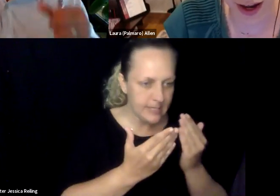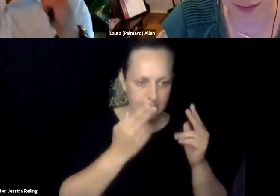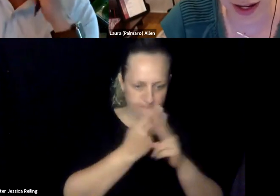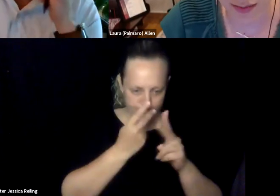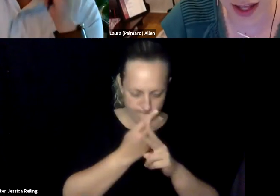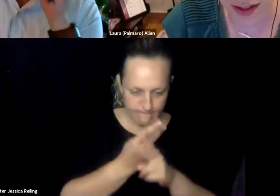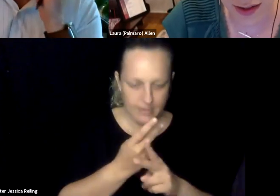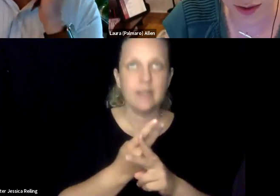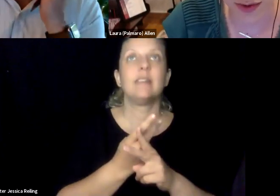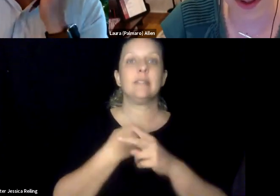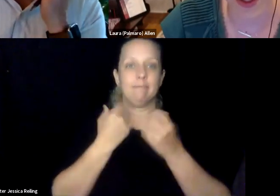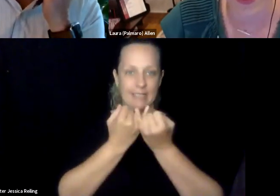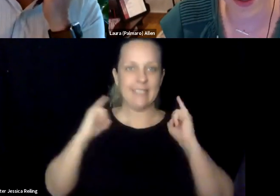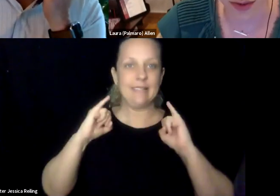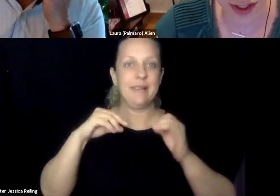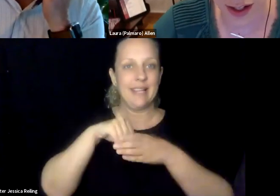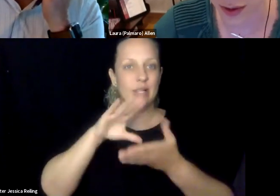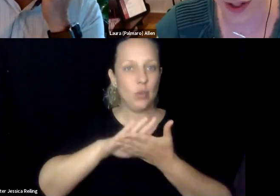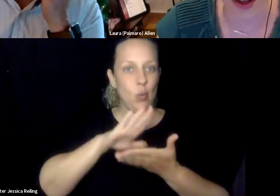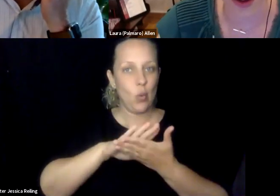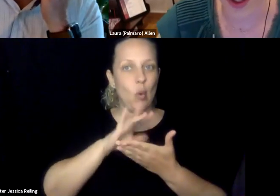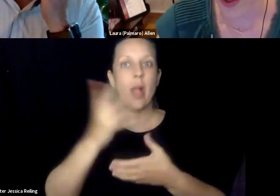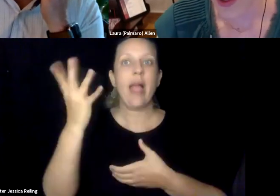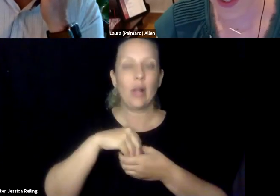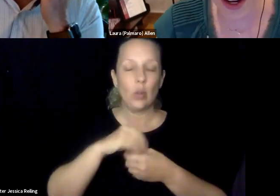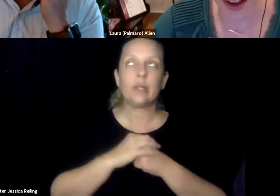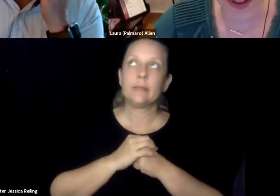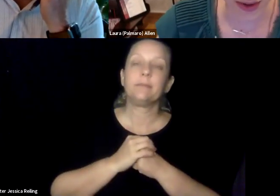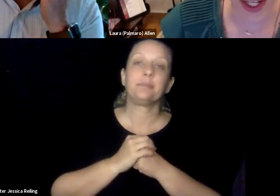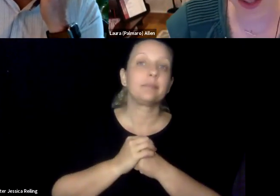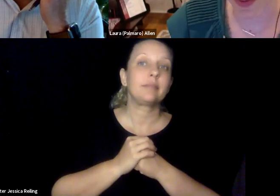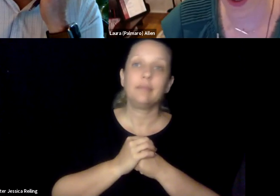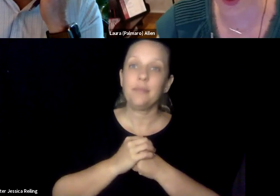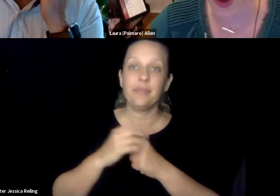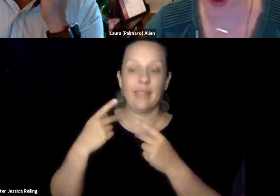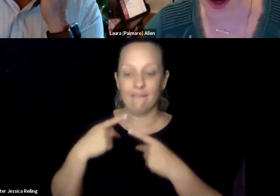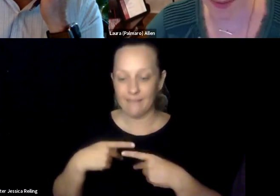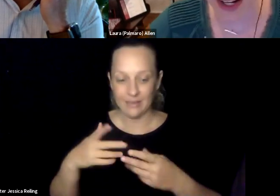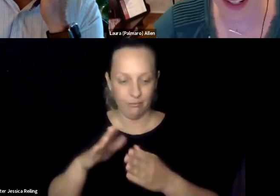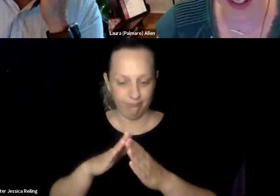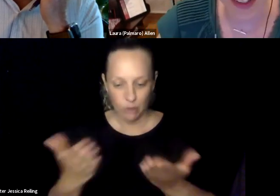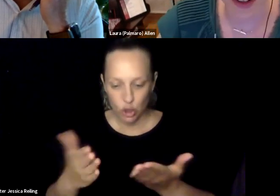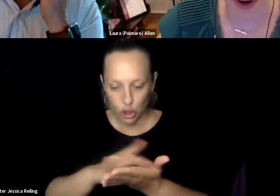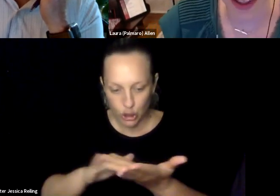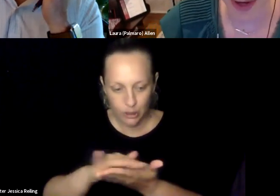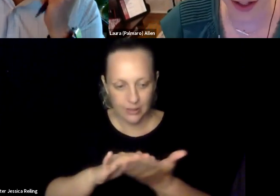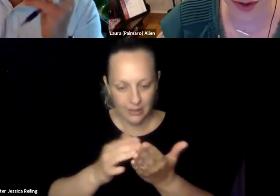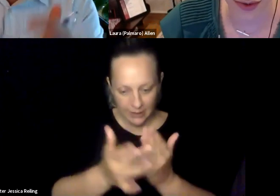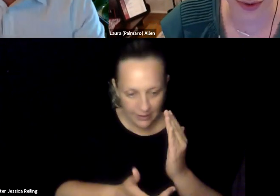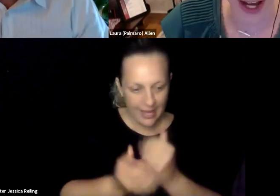figured out the right mix of assistive technologies and the right processes for me to regain my independence in school, and this